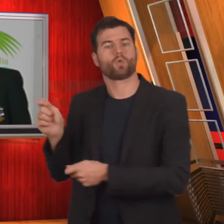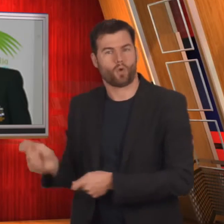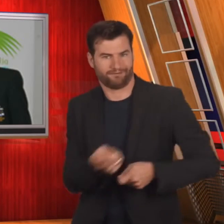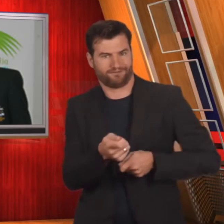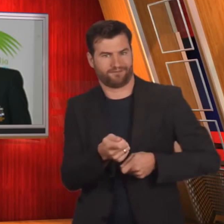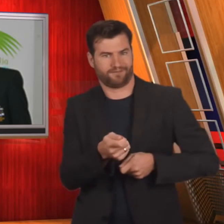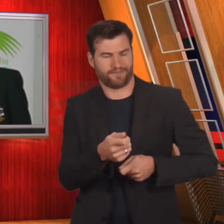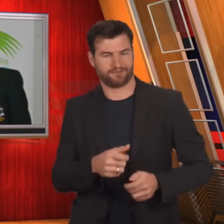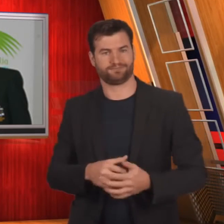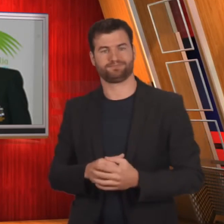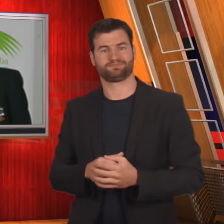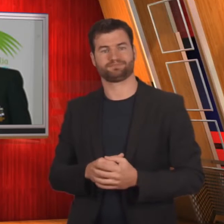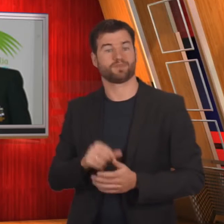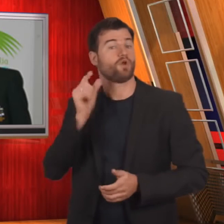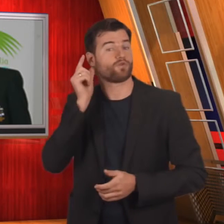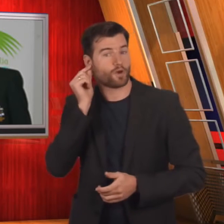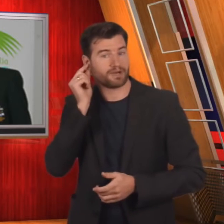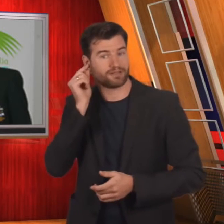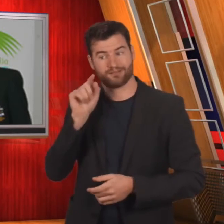the sport of Golf